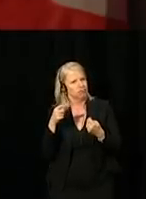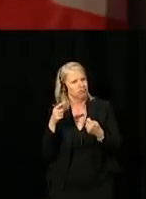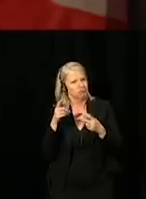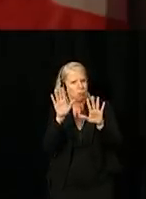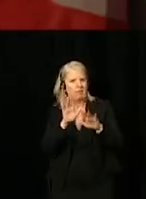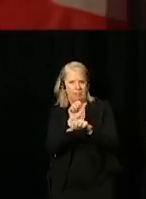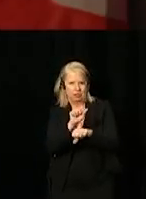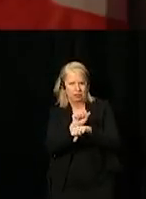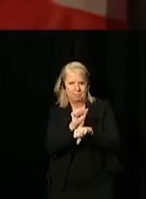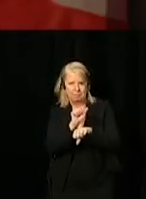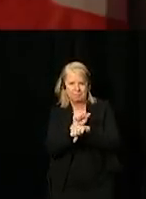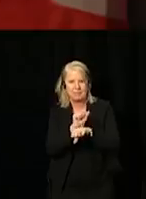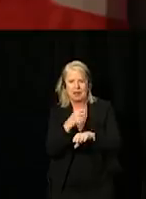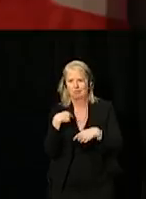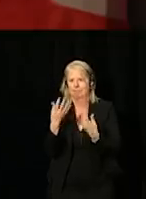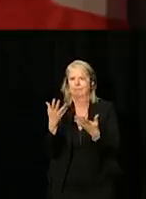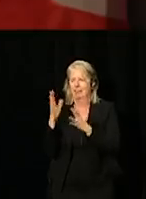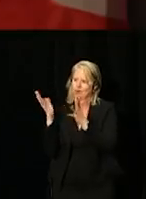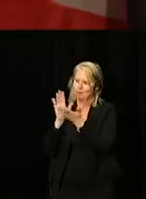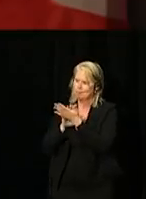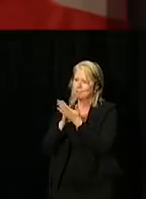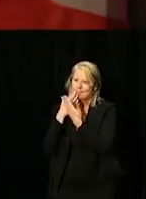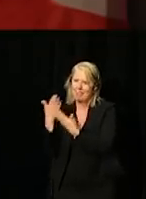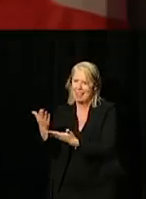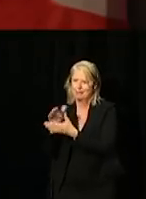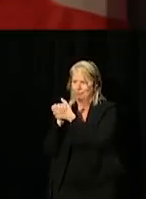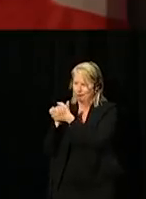and I think we should all give Yazmine our thanks and congratulations.